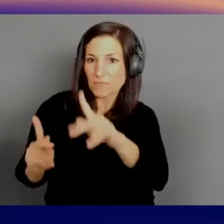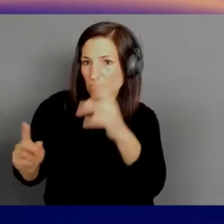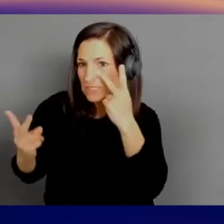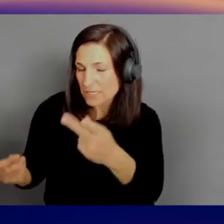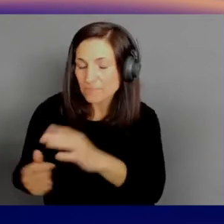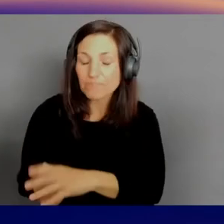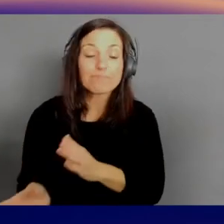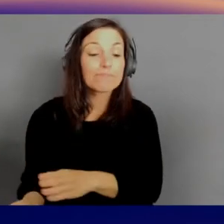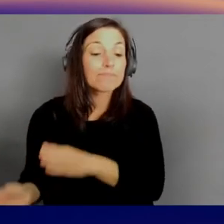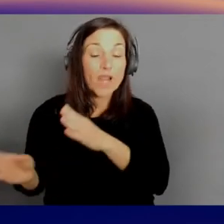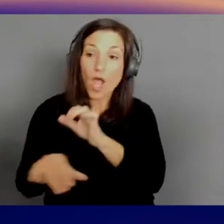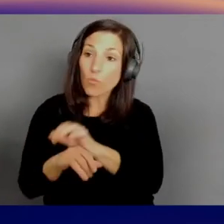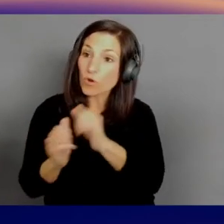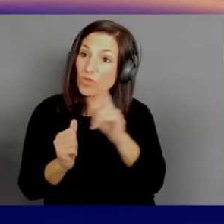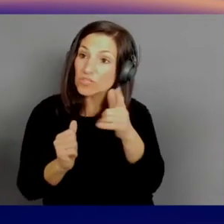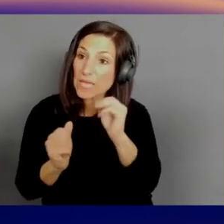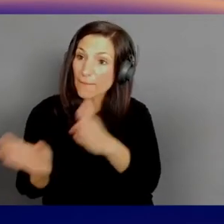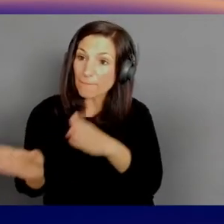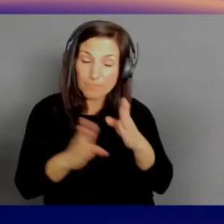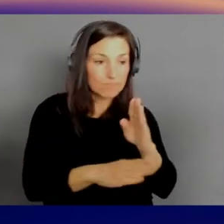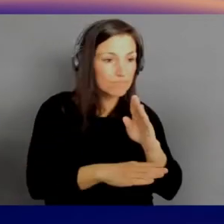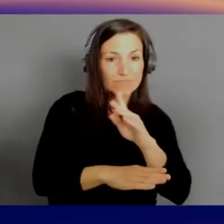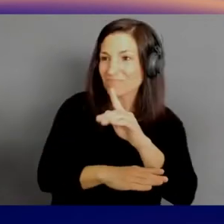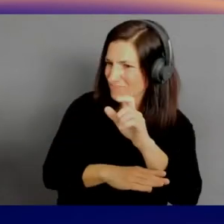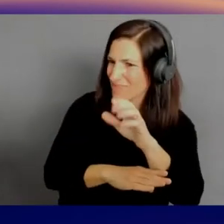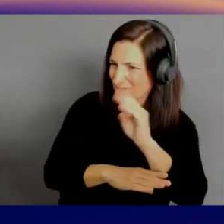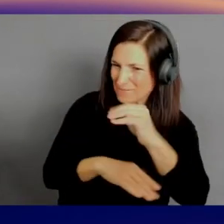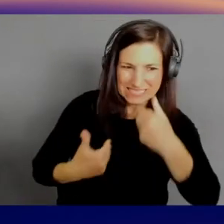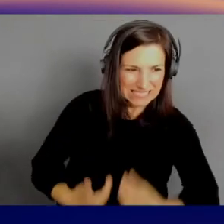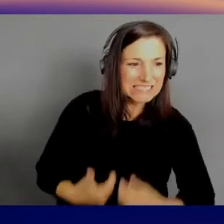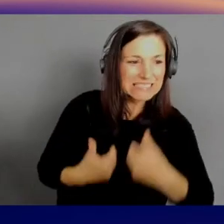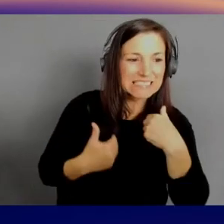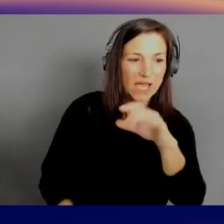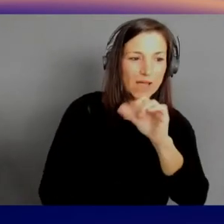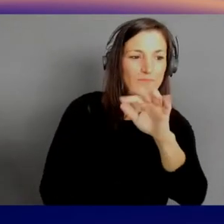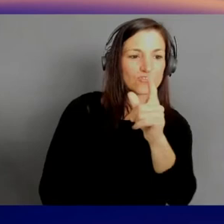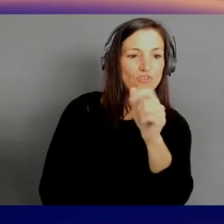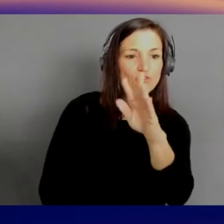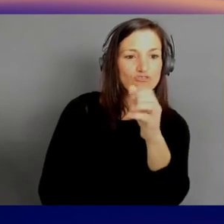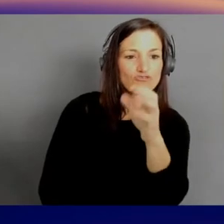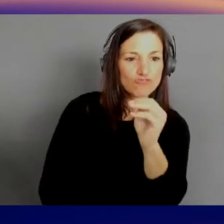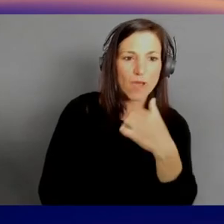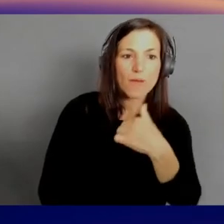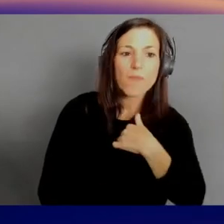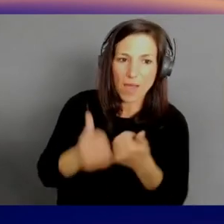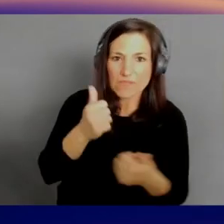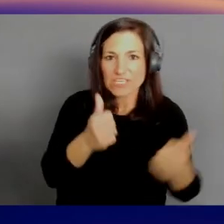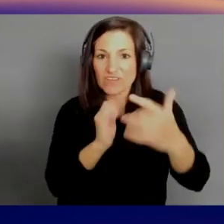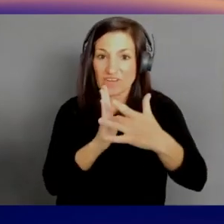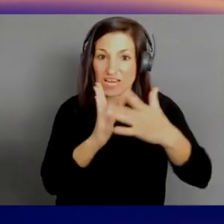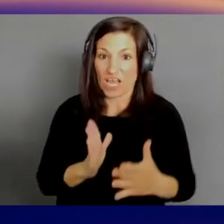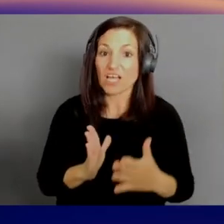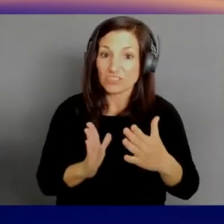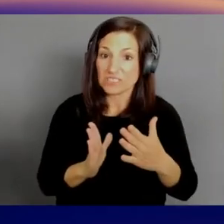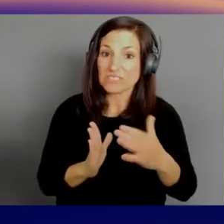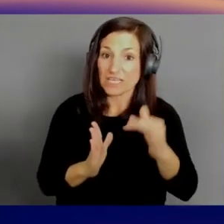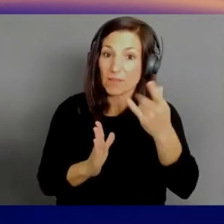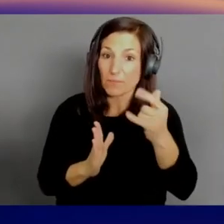I'm Director of Chief Technologists, globally, in the Public Sector. And I came from NASA, where I was Chief Technology and Innovation Officer at JPL.